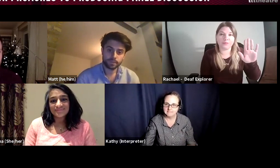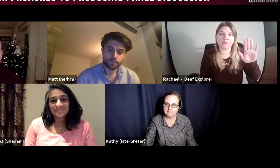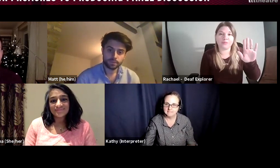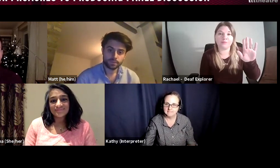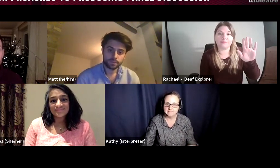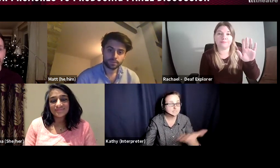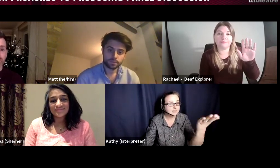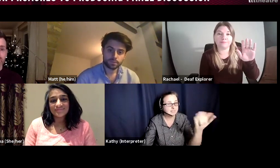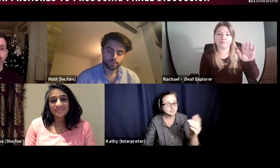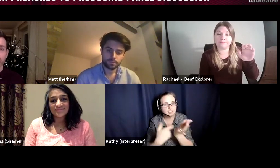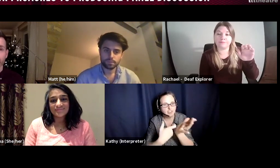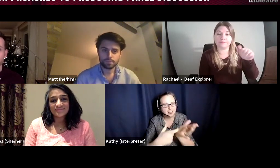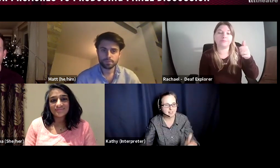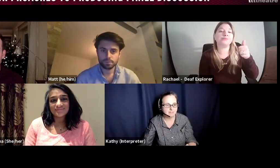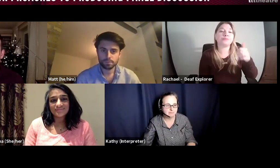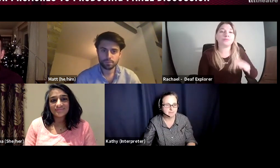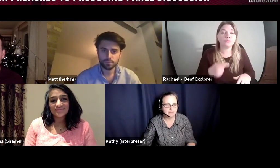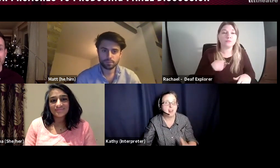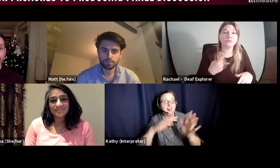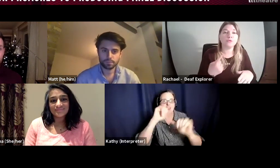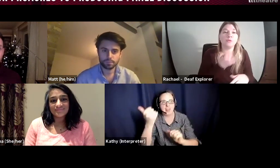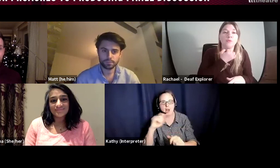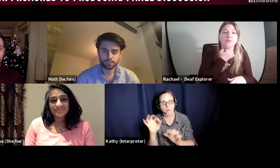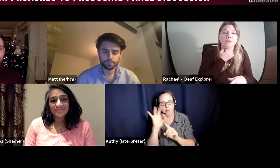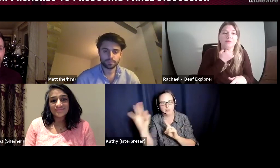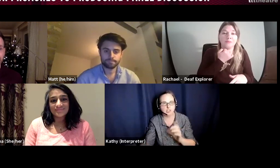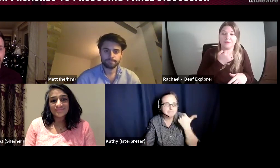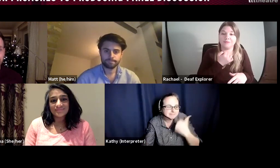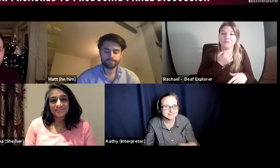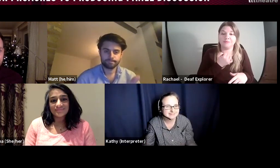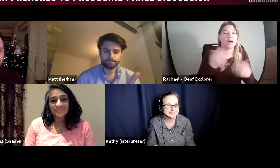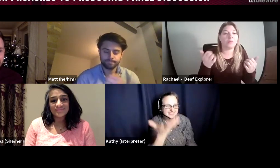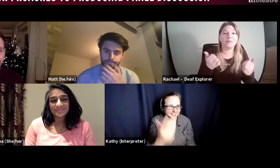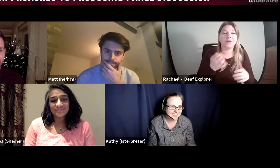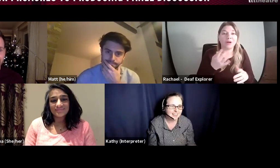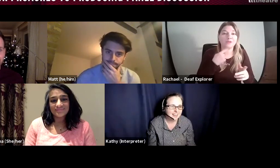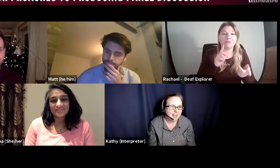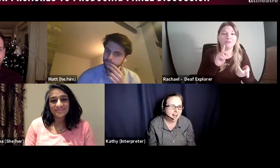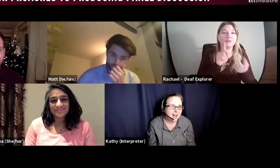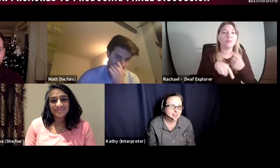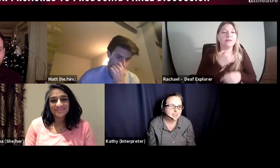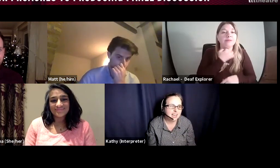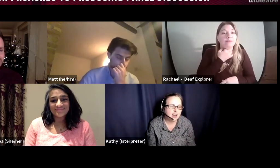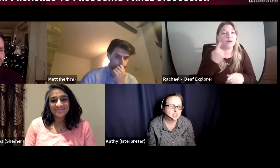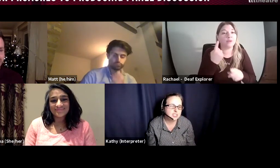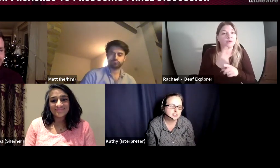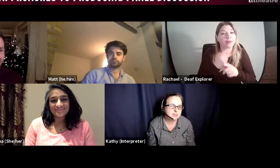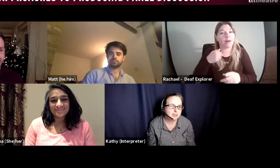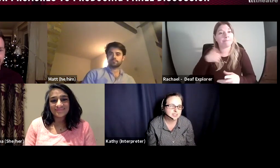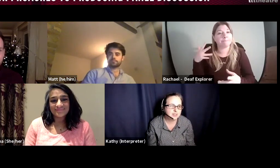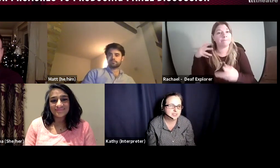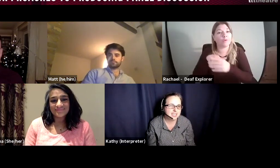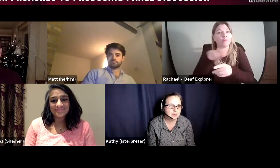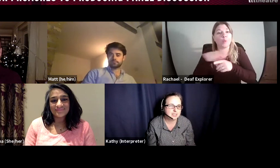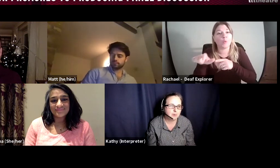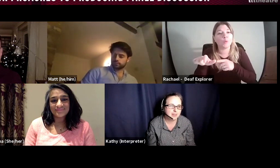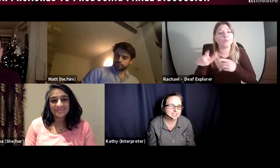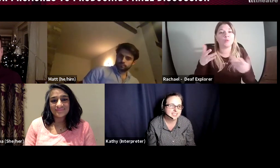Rachael, and then we'll go to our next question. RACHAEL: I wanted to respond to Deepa's point